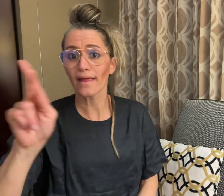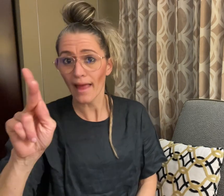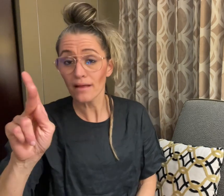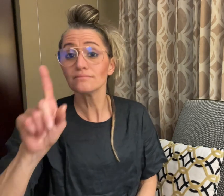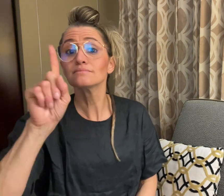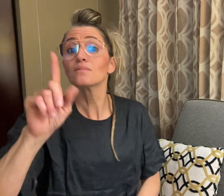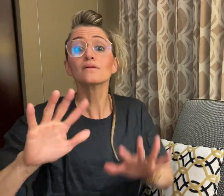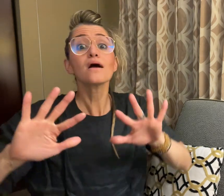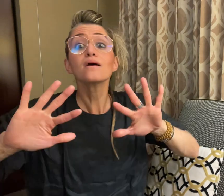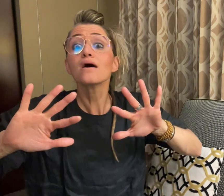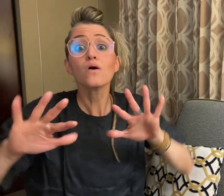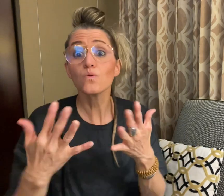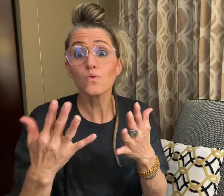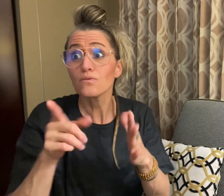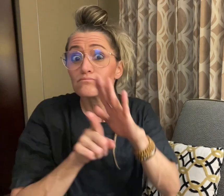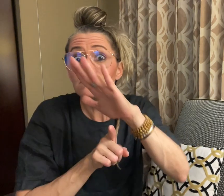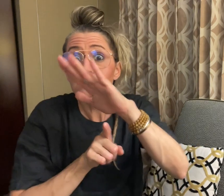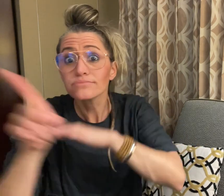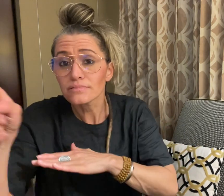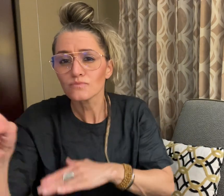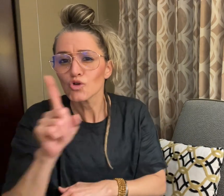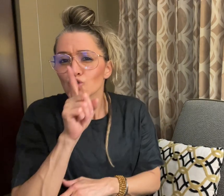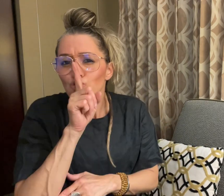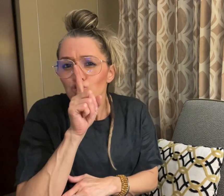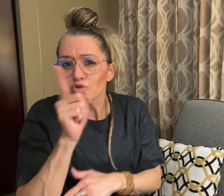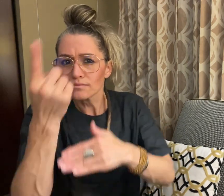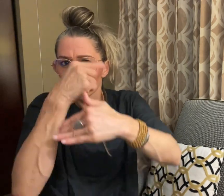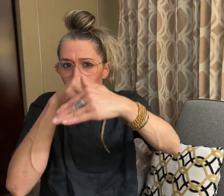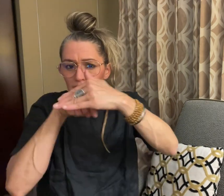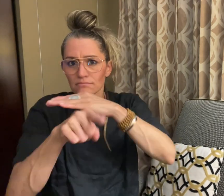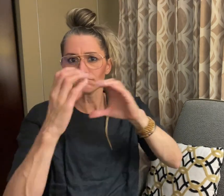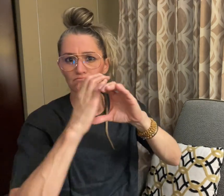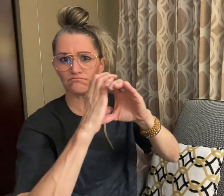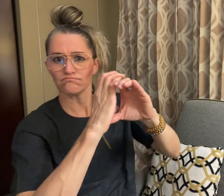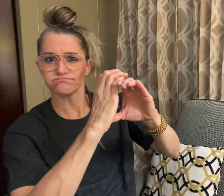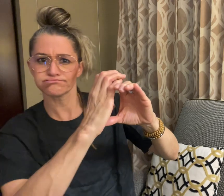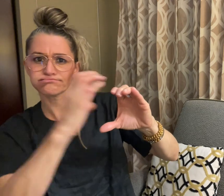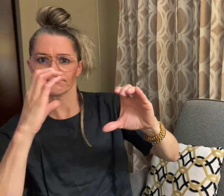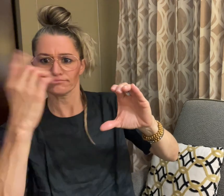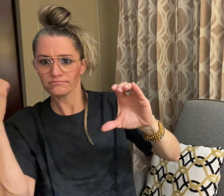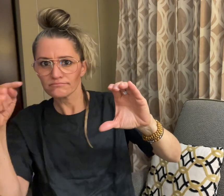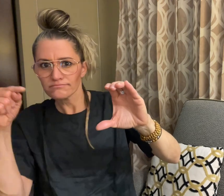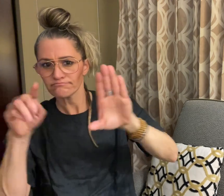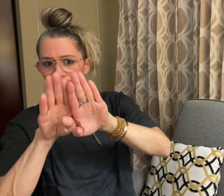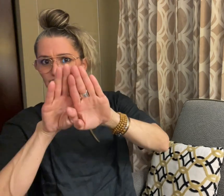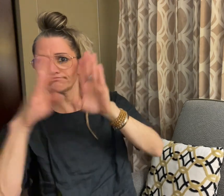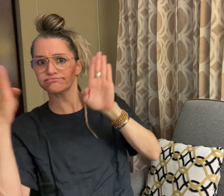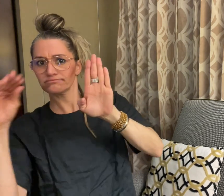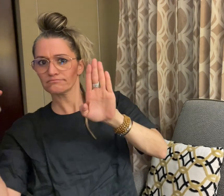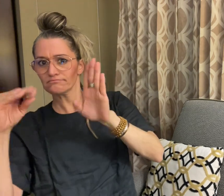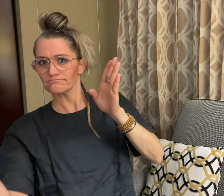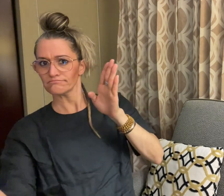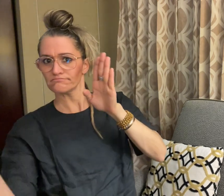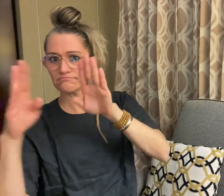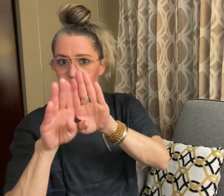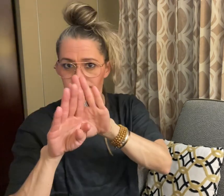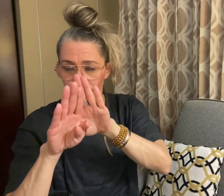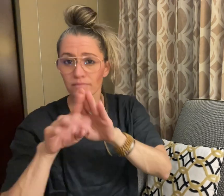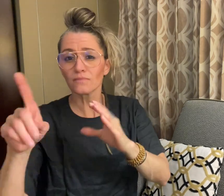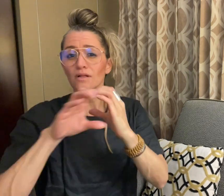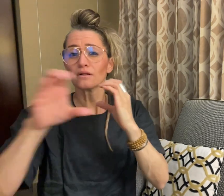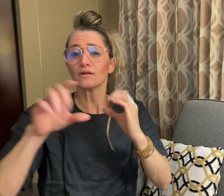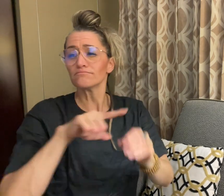On their way there they had to hide in the back of a lorry car.